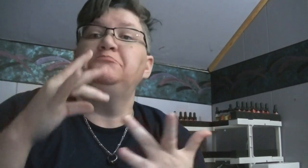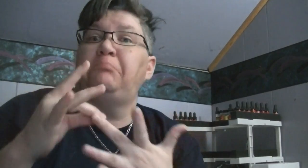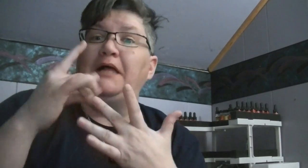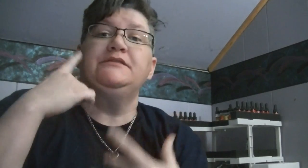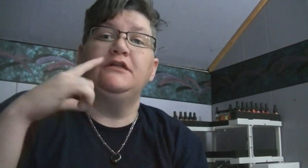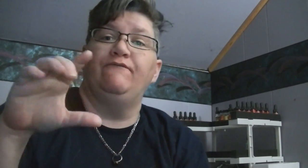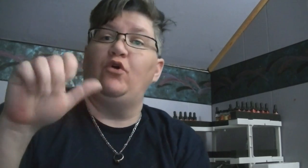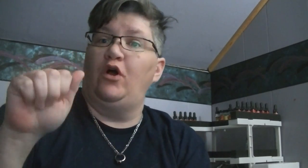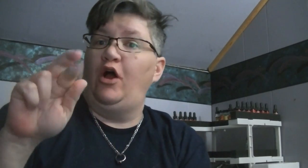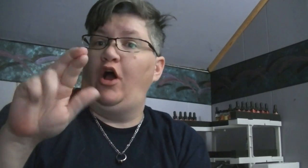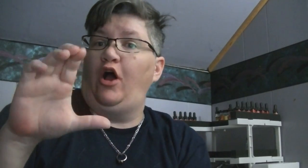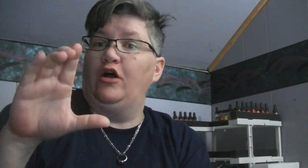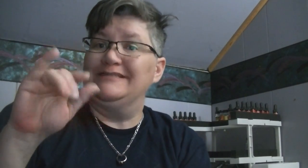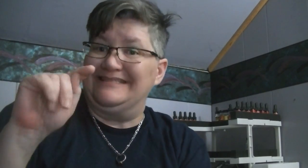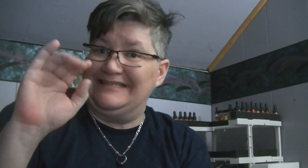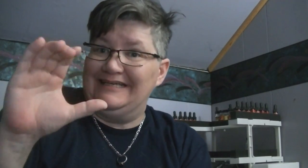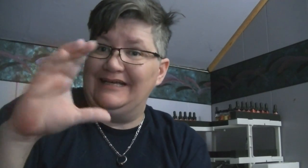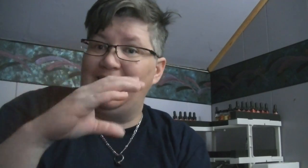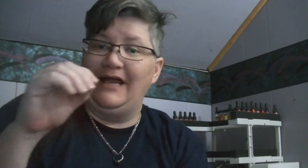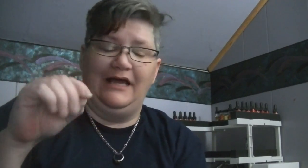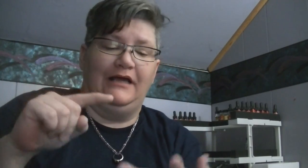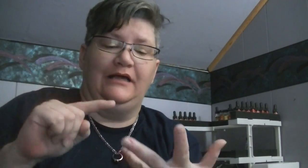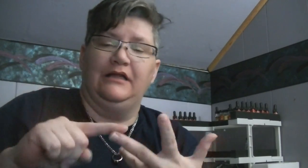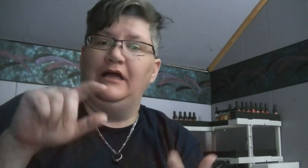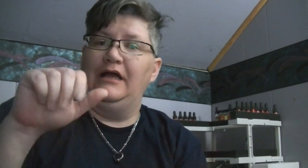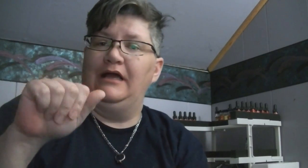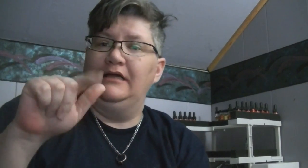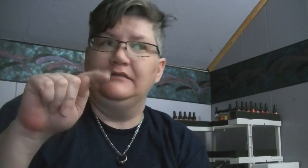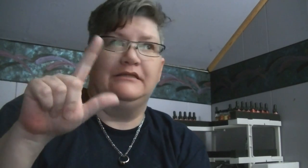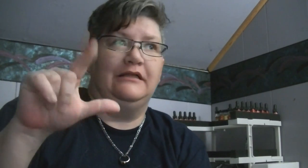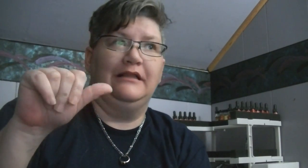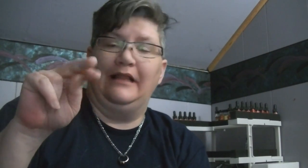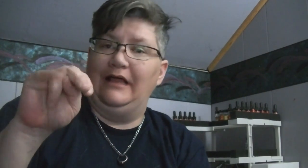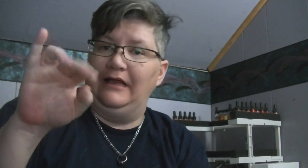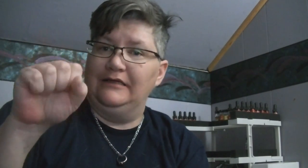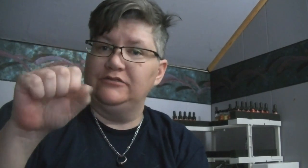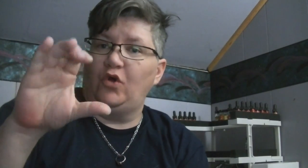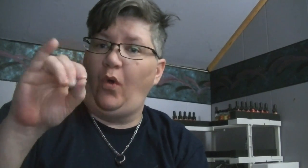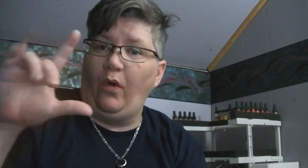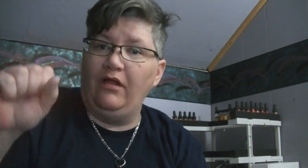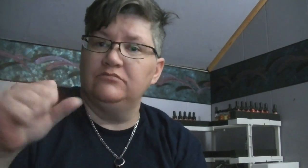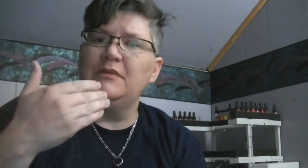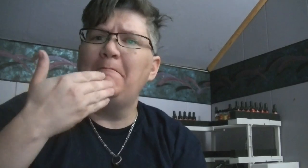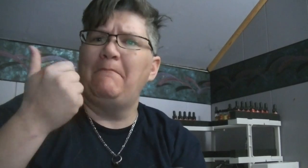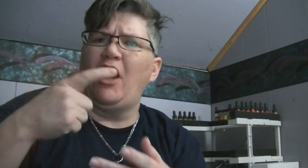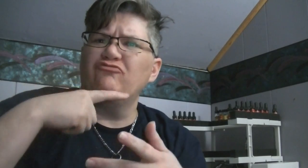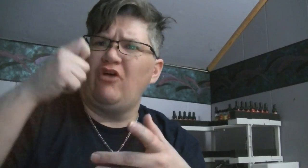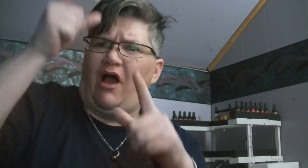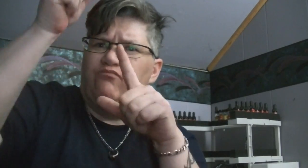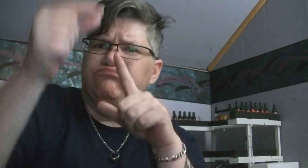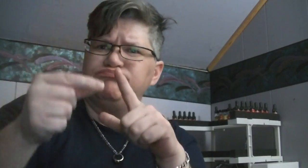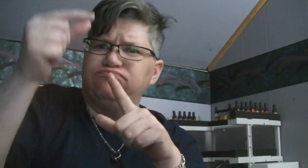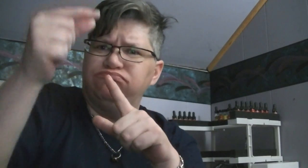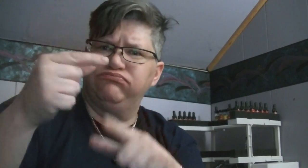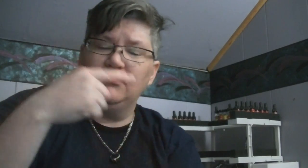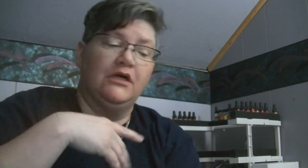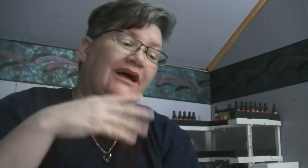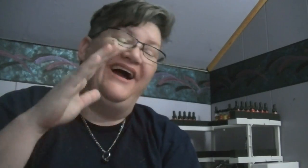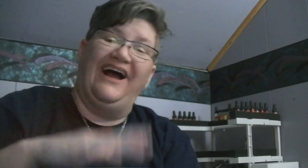Especially for arctic and atlantis coils Better drying